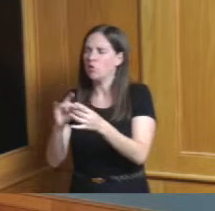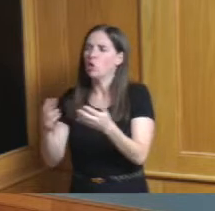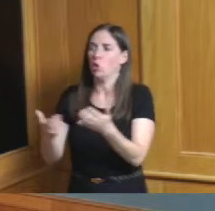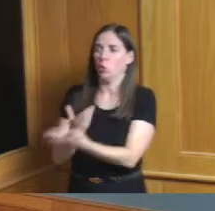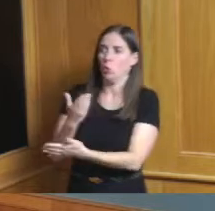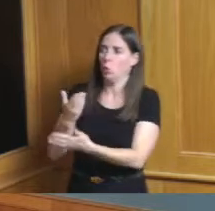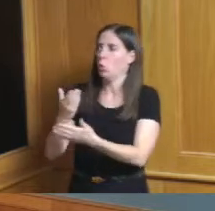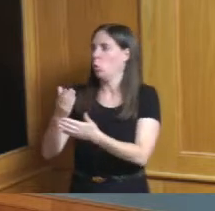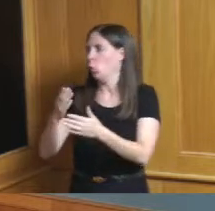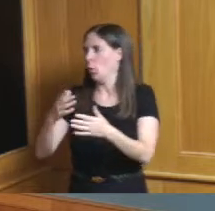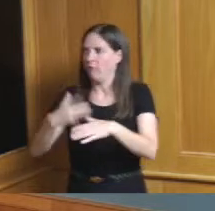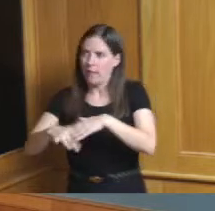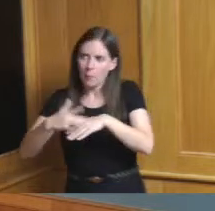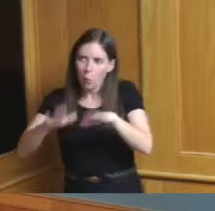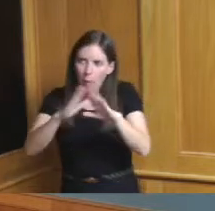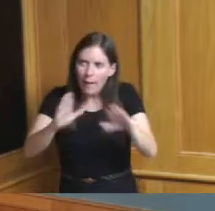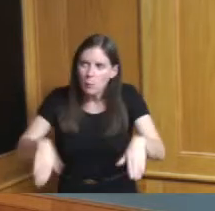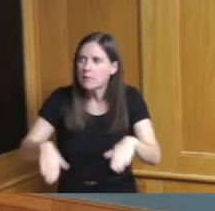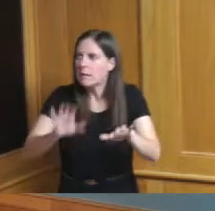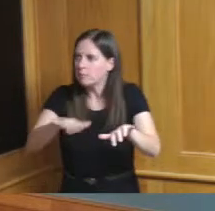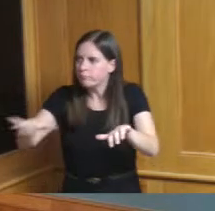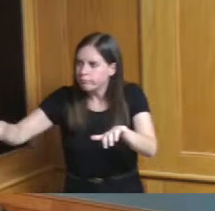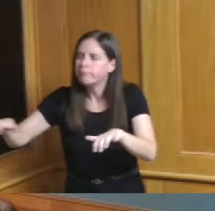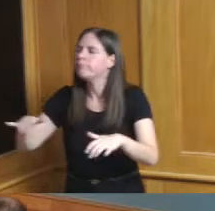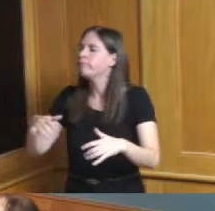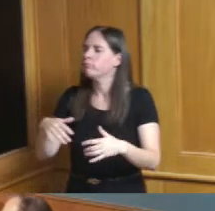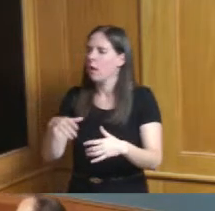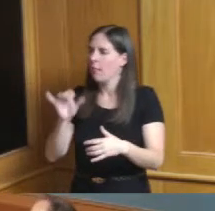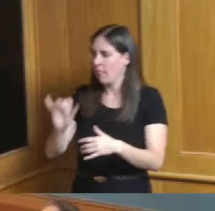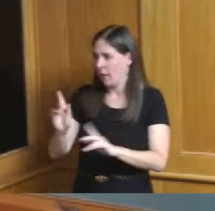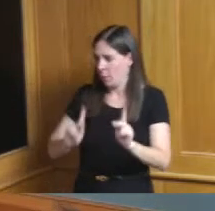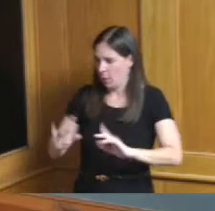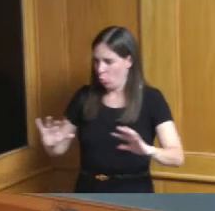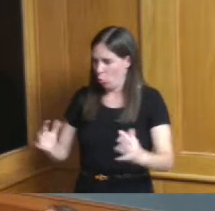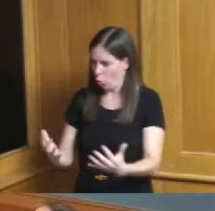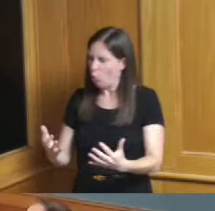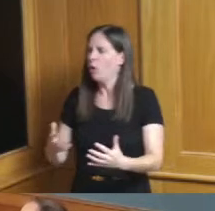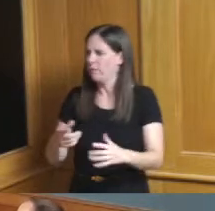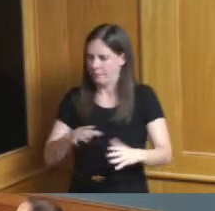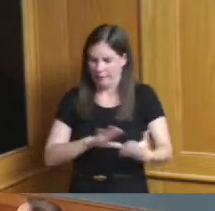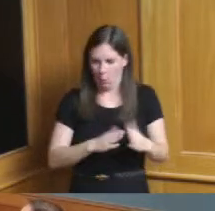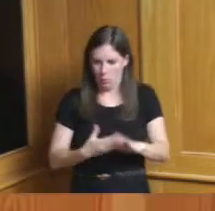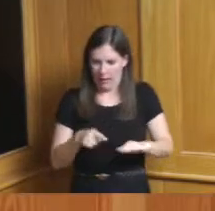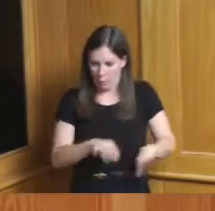was there was a lot of transient population that came from the downtown area that was was pushed